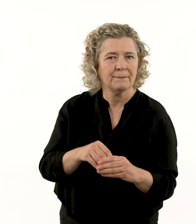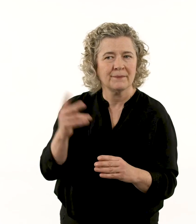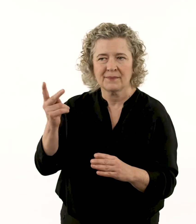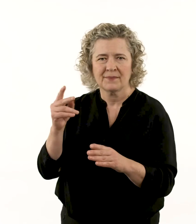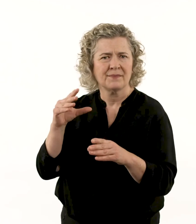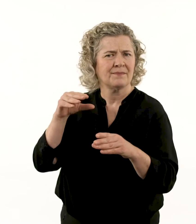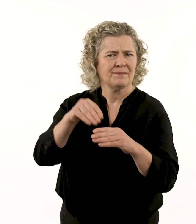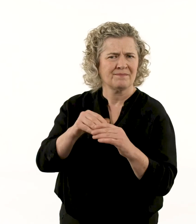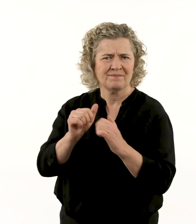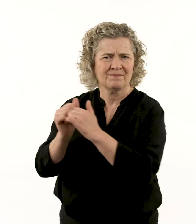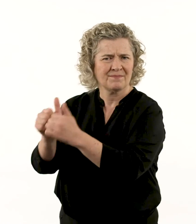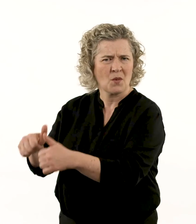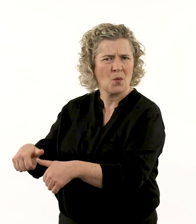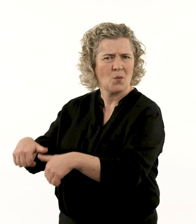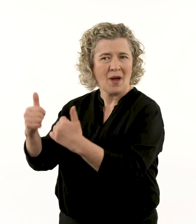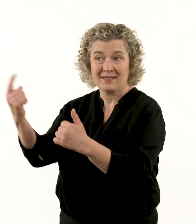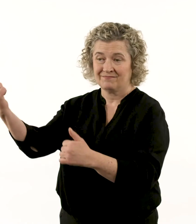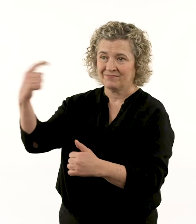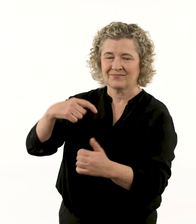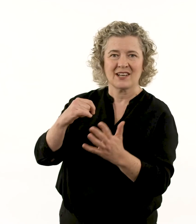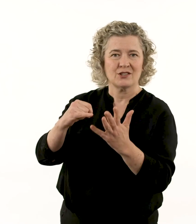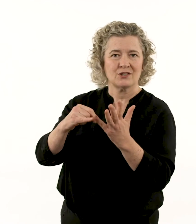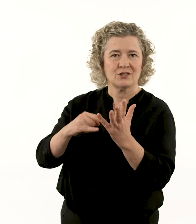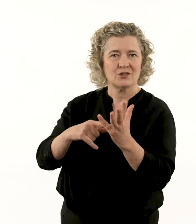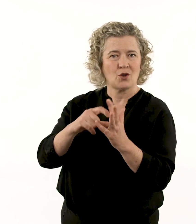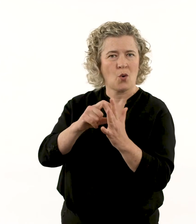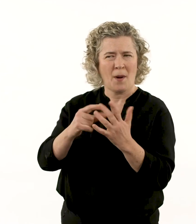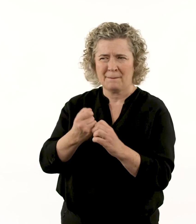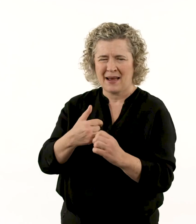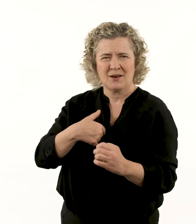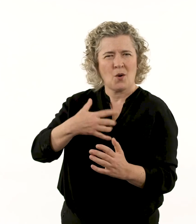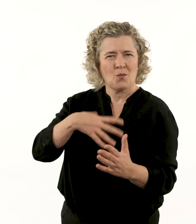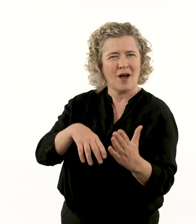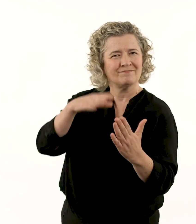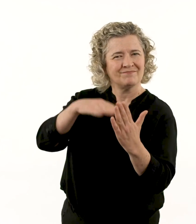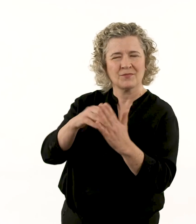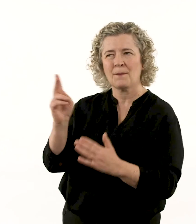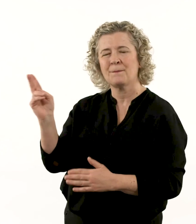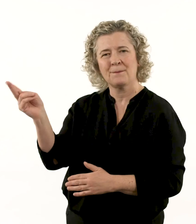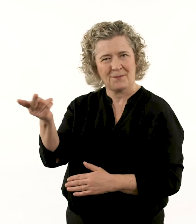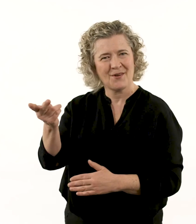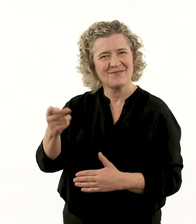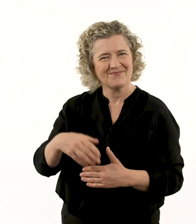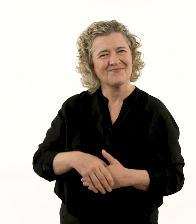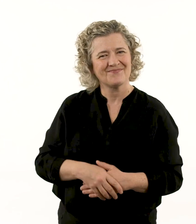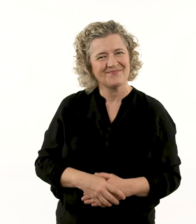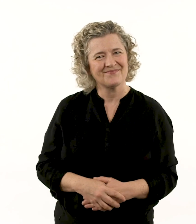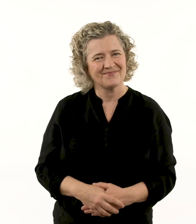“They worked so well together that I felt compelled to paint the two of them when they were with me in my studio,’ says Wills.